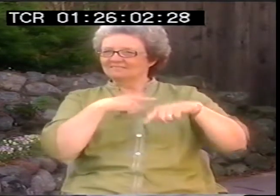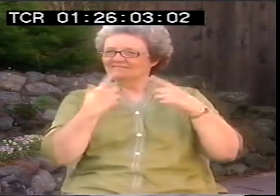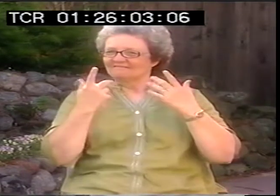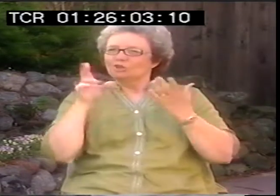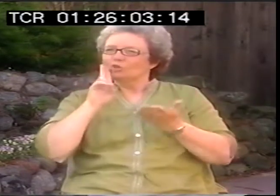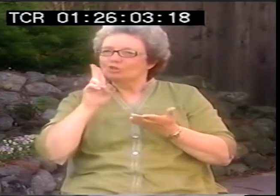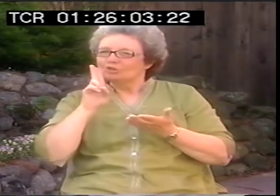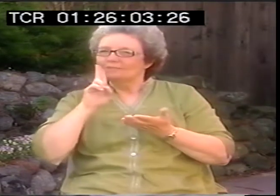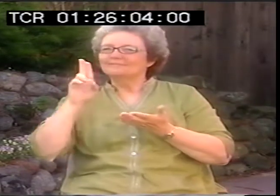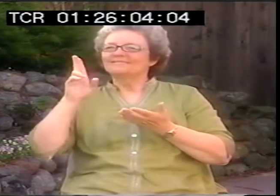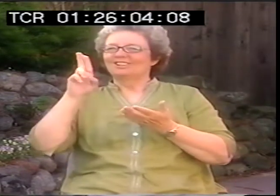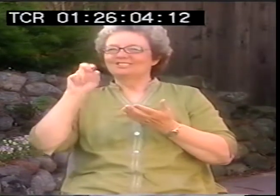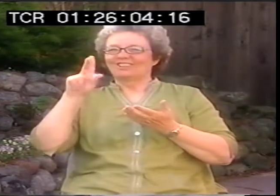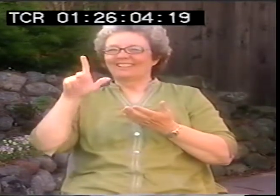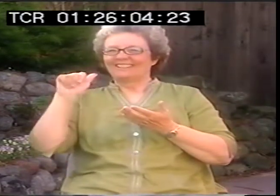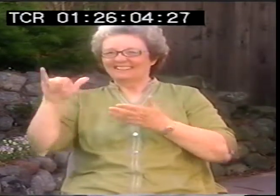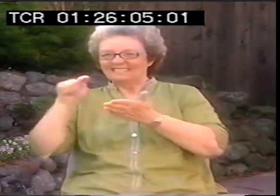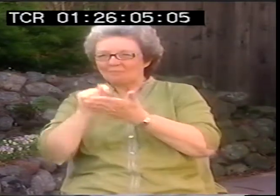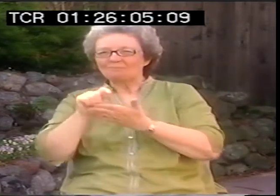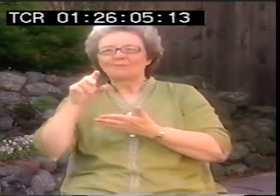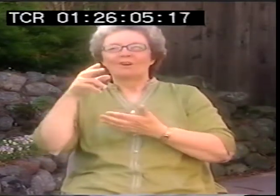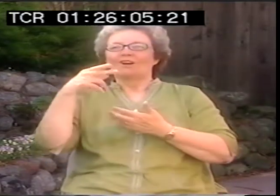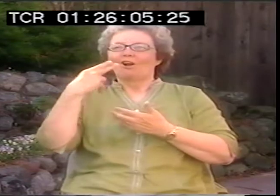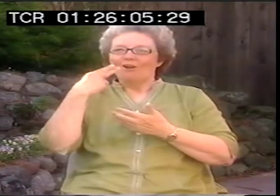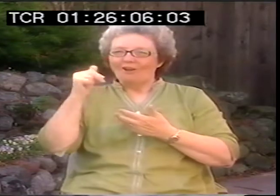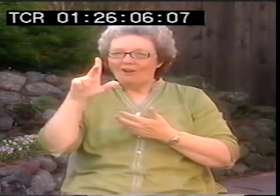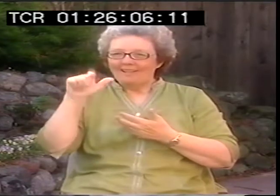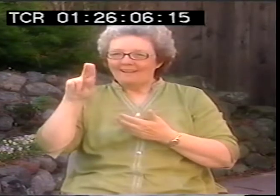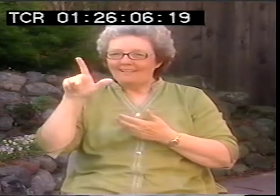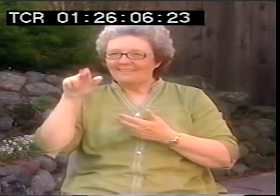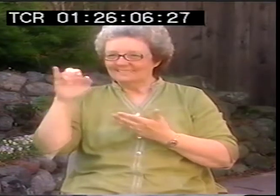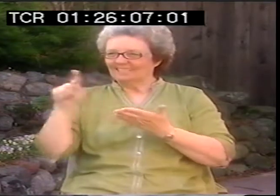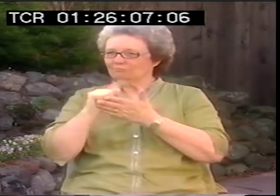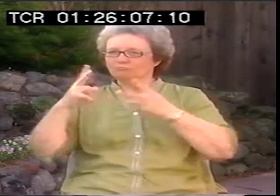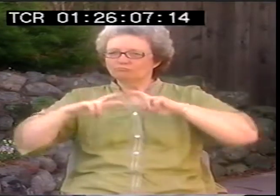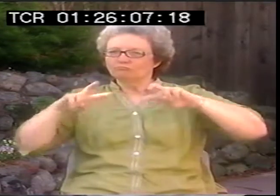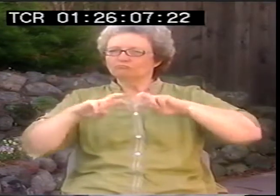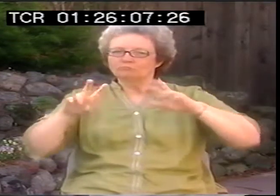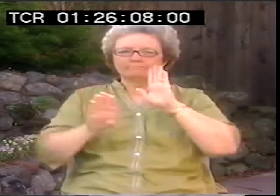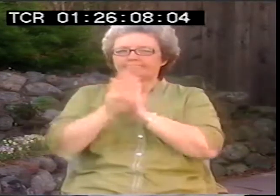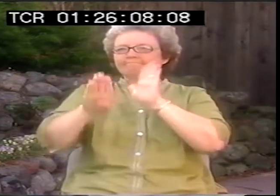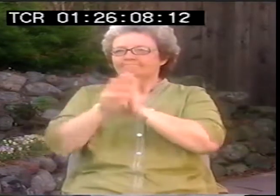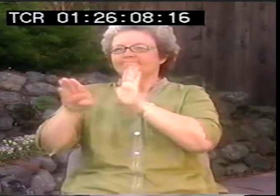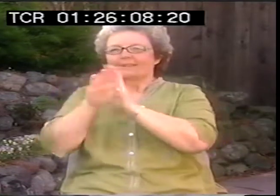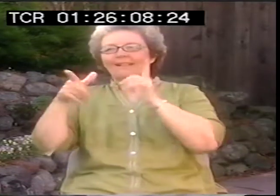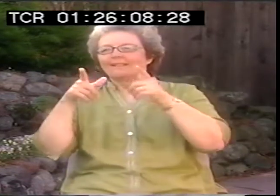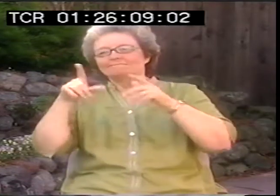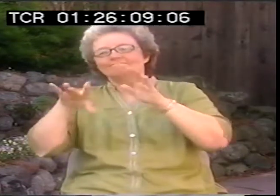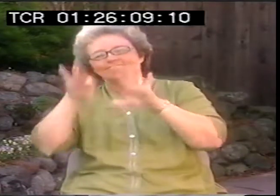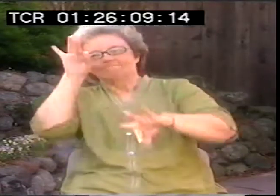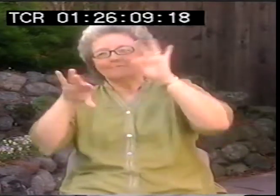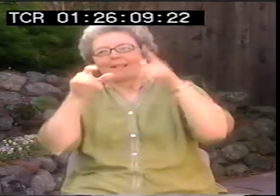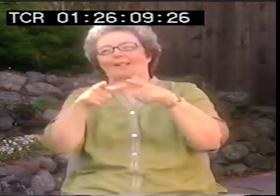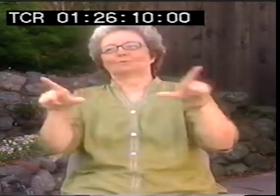And that means you can analyze it in a linguistic way. So Ursula Bellucci was working at that time, a lot of people